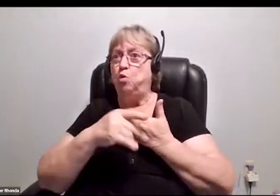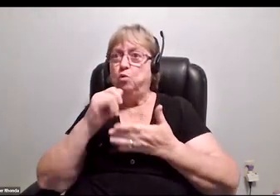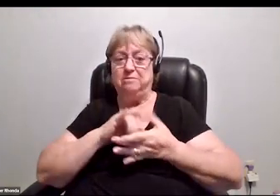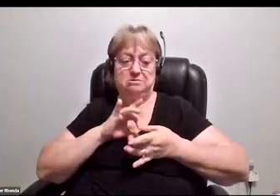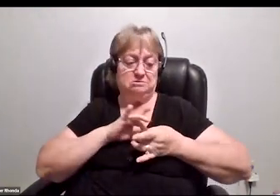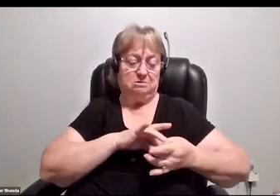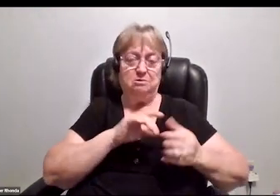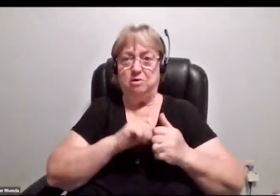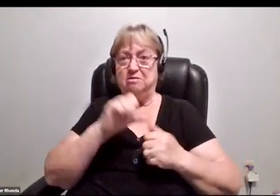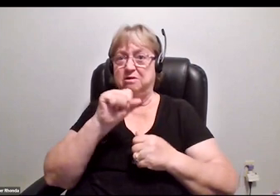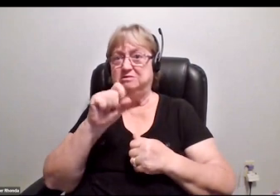and mathematics.